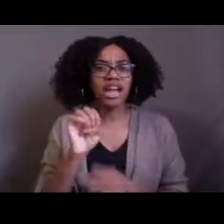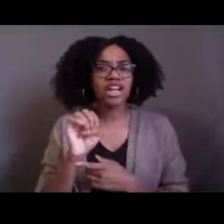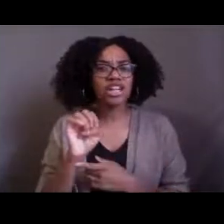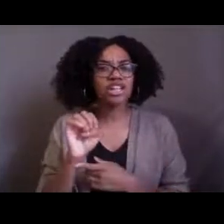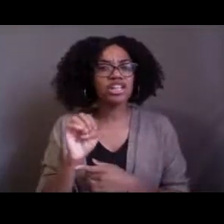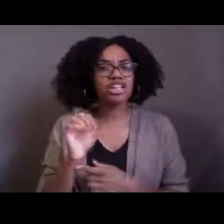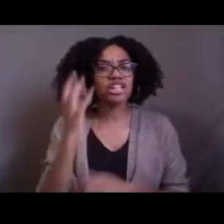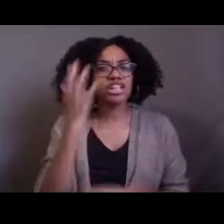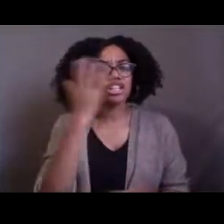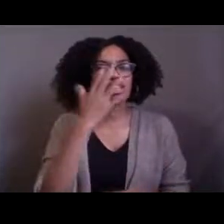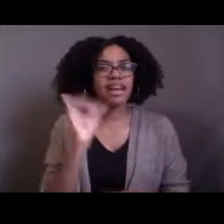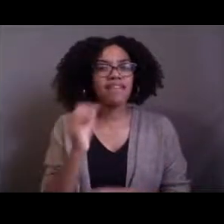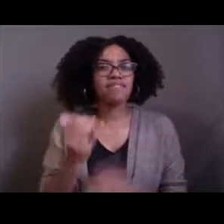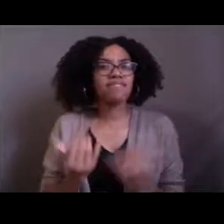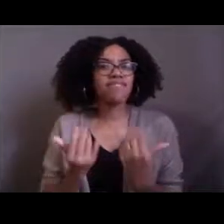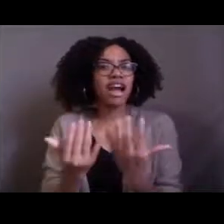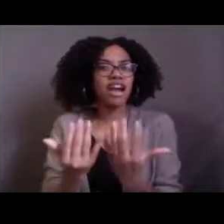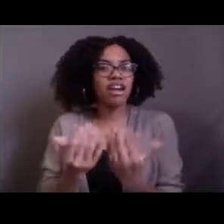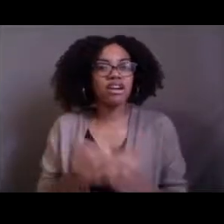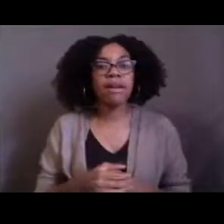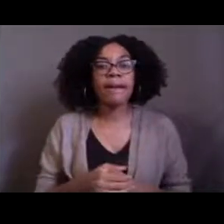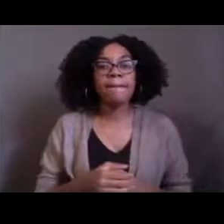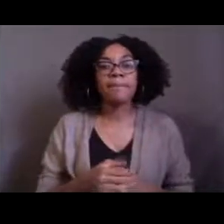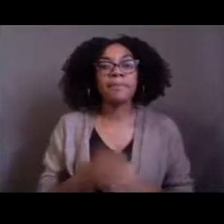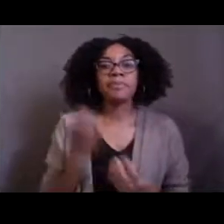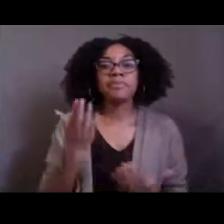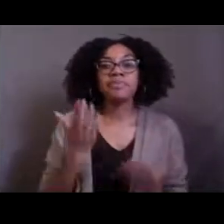So Amy thought that maybe the eel was eating the underground fish